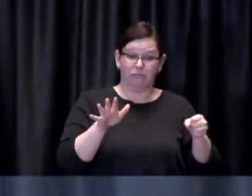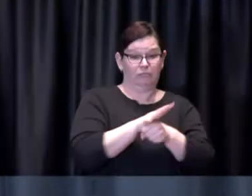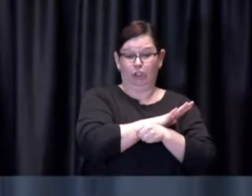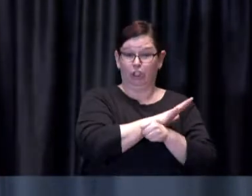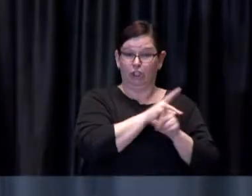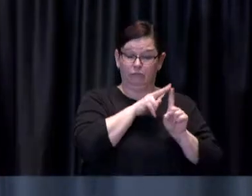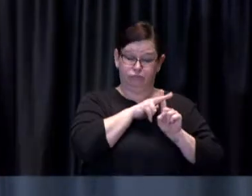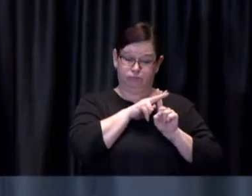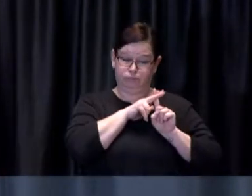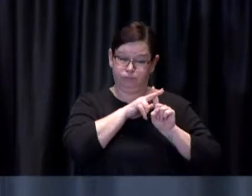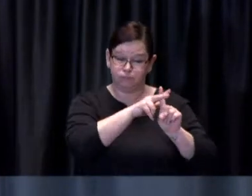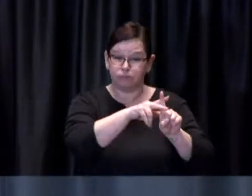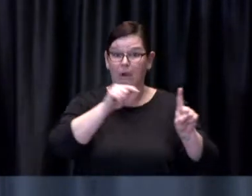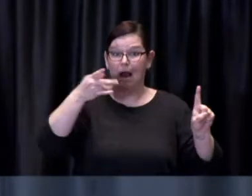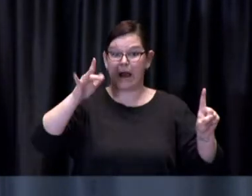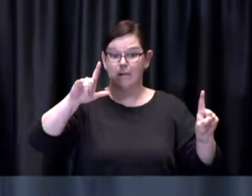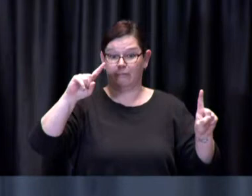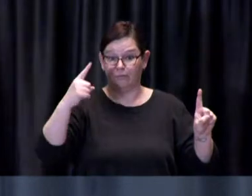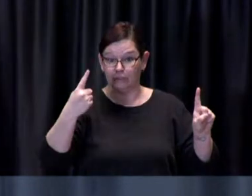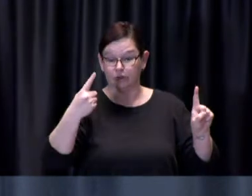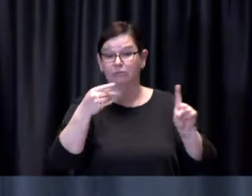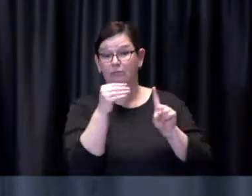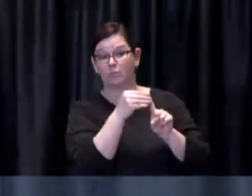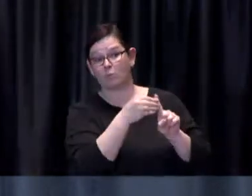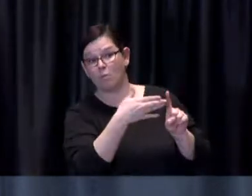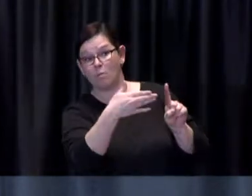with appointments being available on April 2 and beyond.